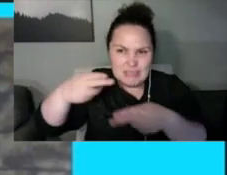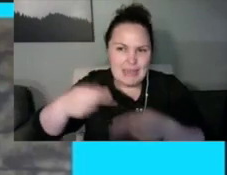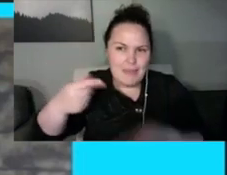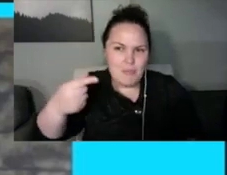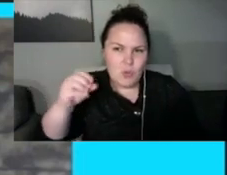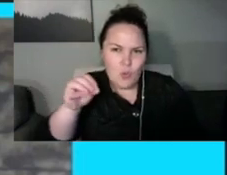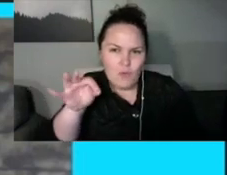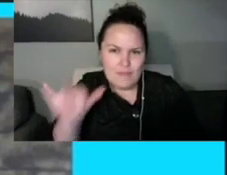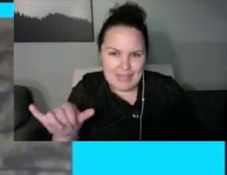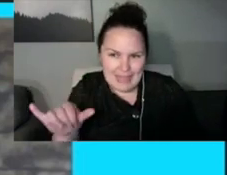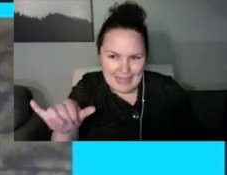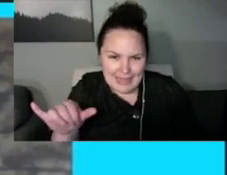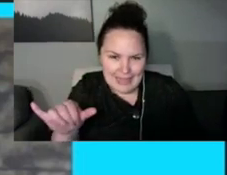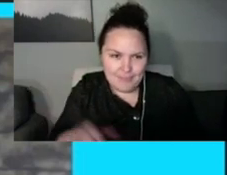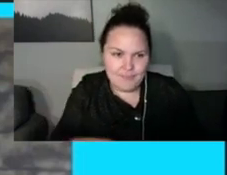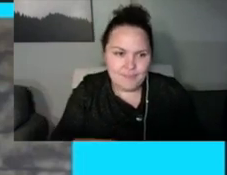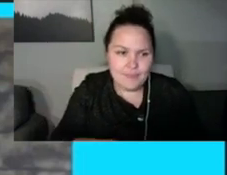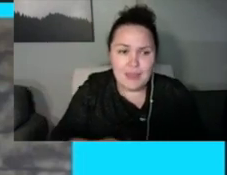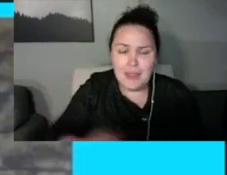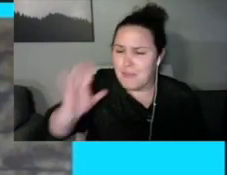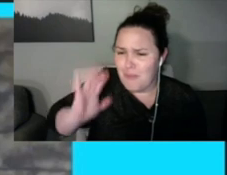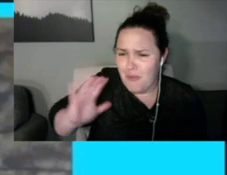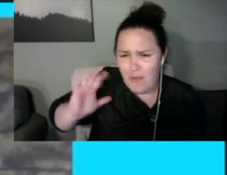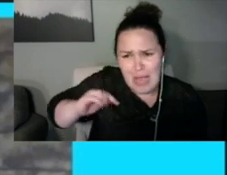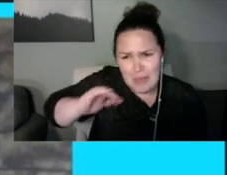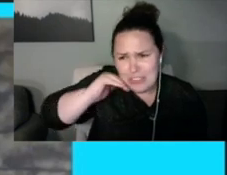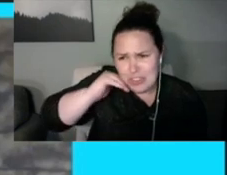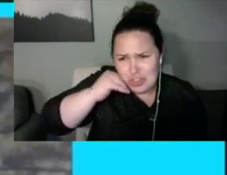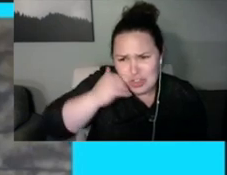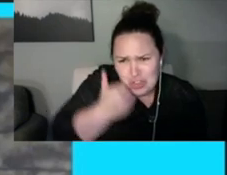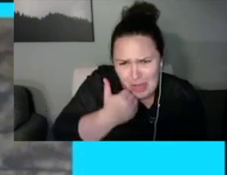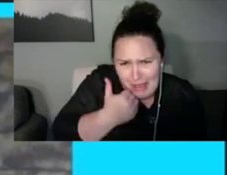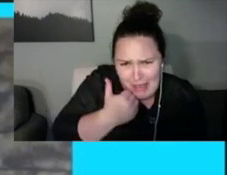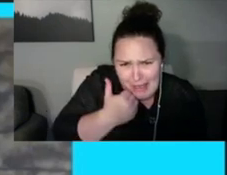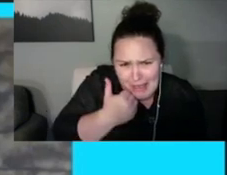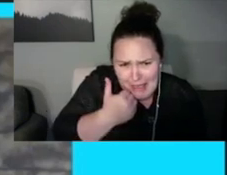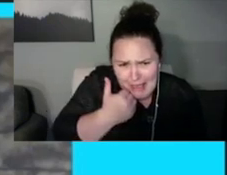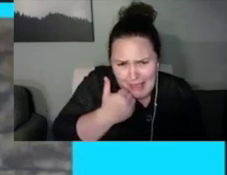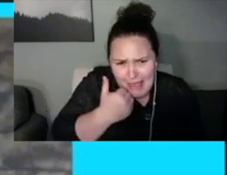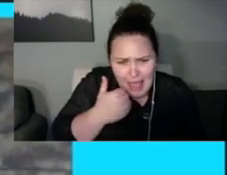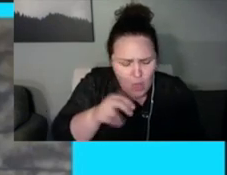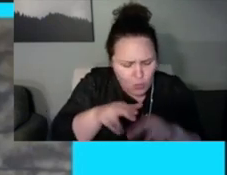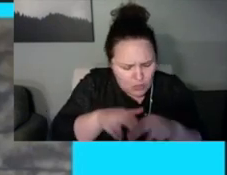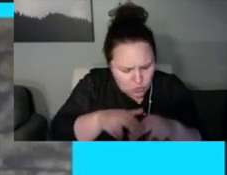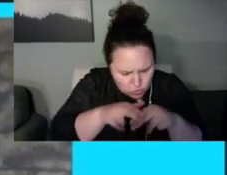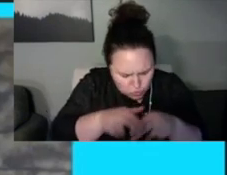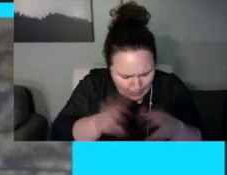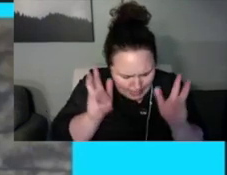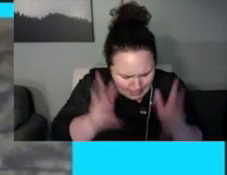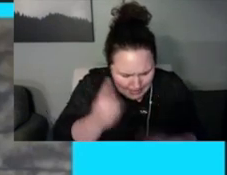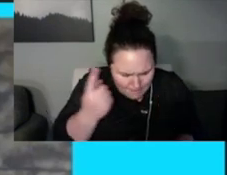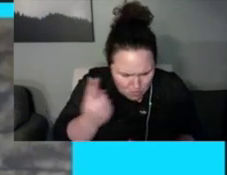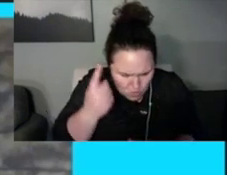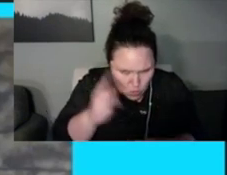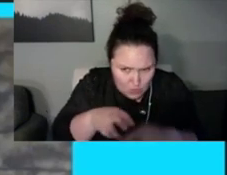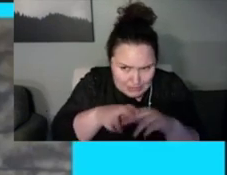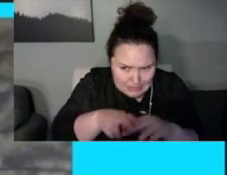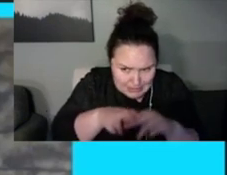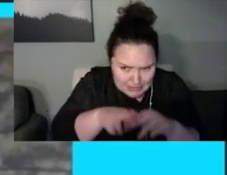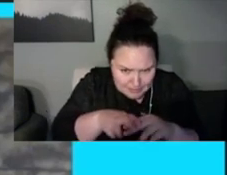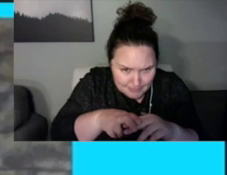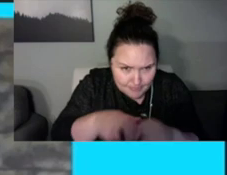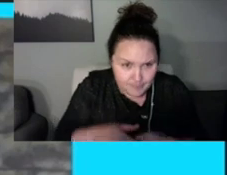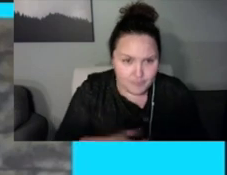rides around here. And so I I really do I really do enjoy it